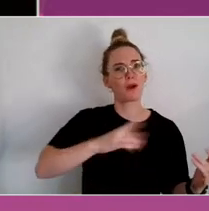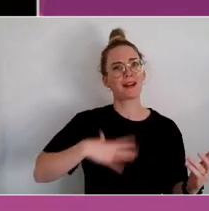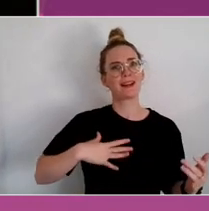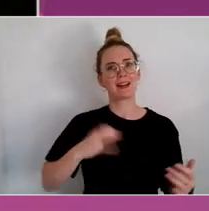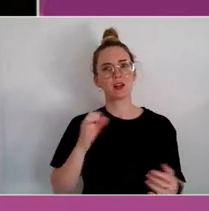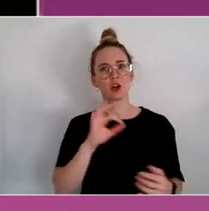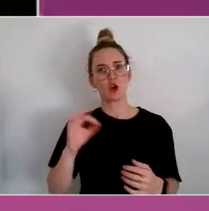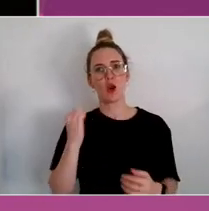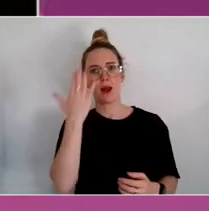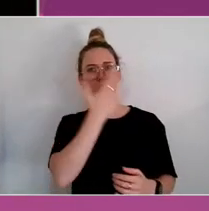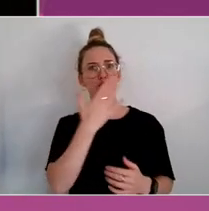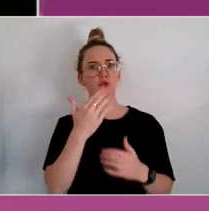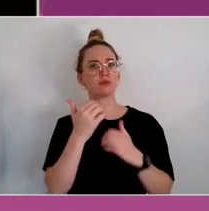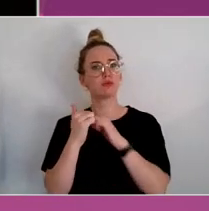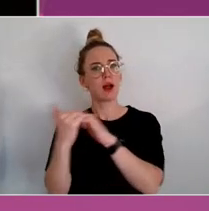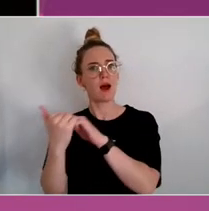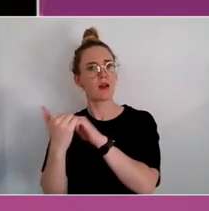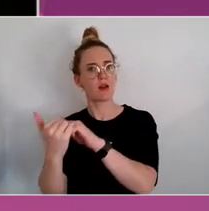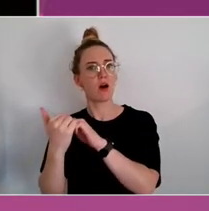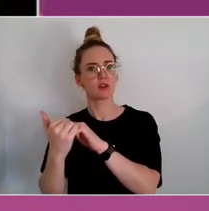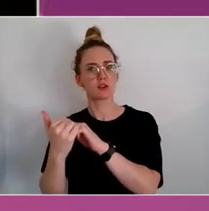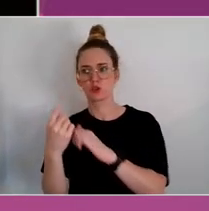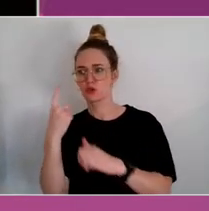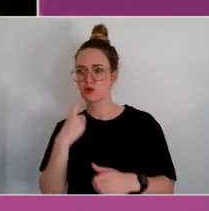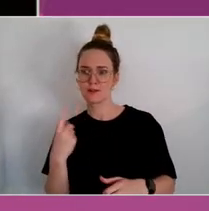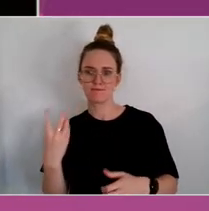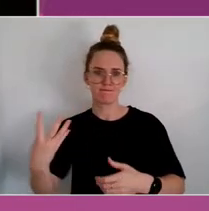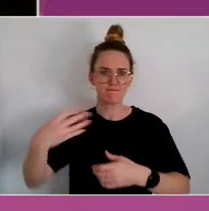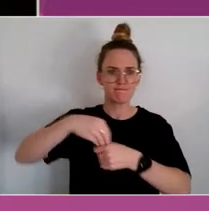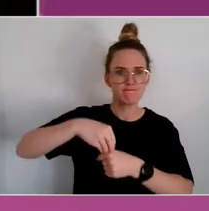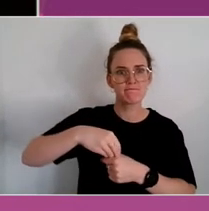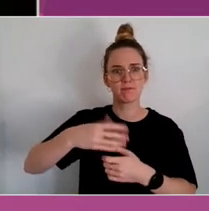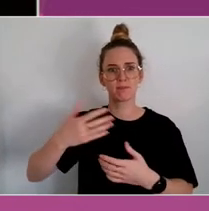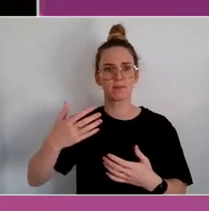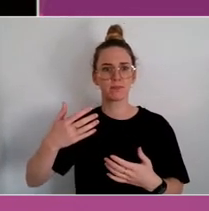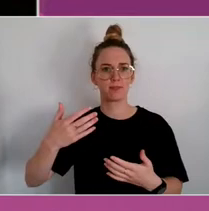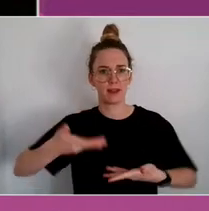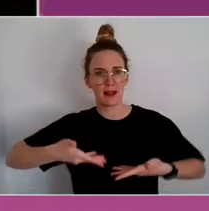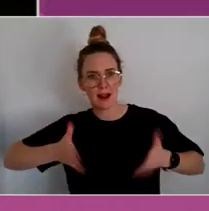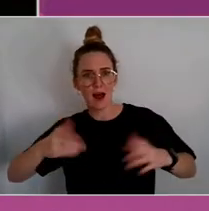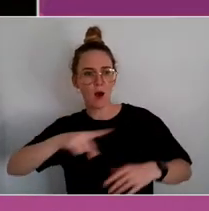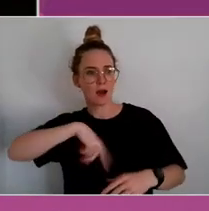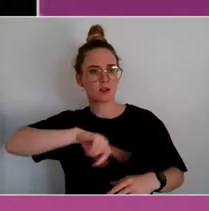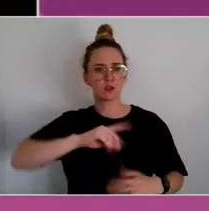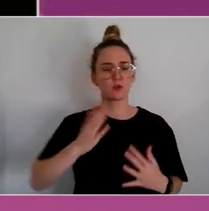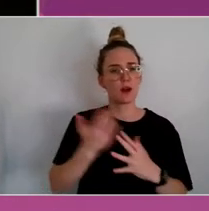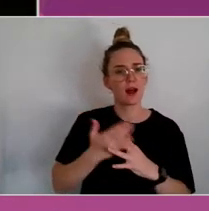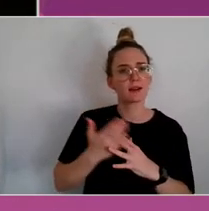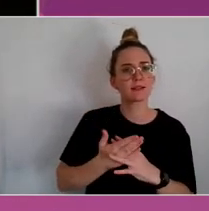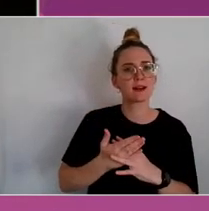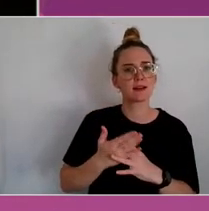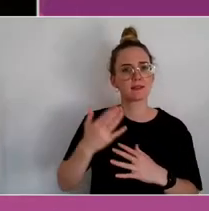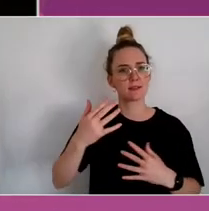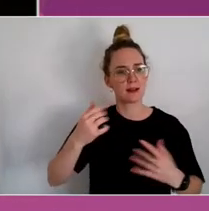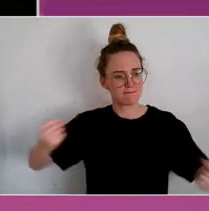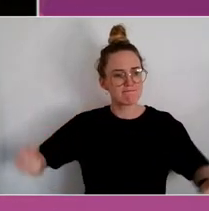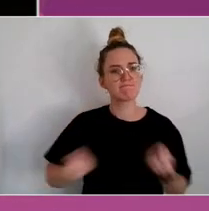Sitting there, you know, opening those doors, and allowing us to access that power and elevating our voices.